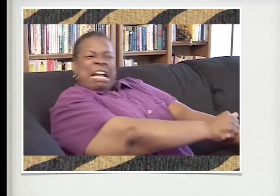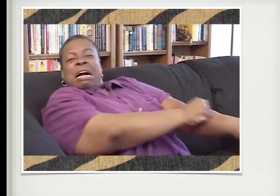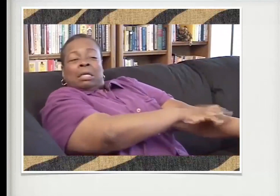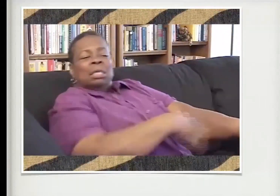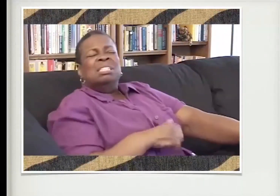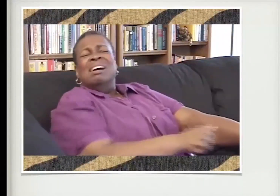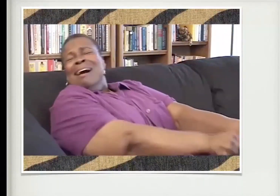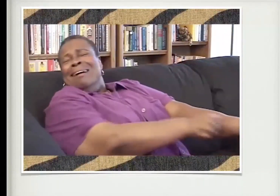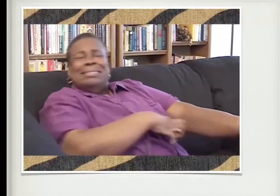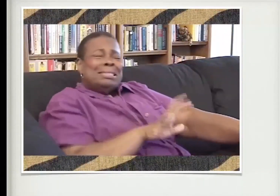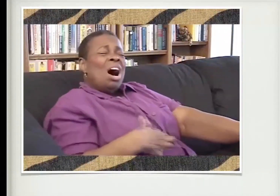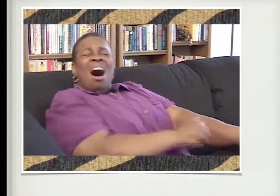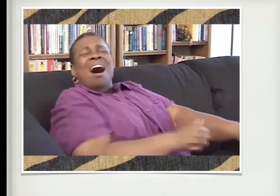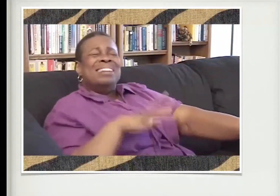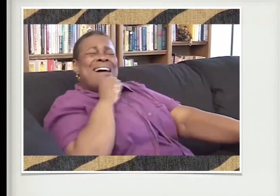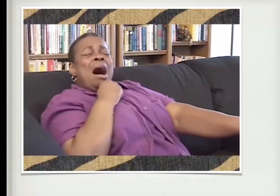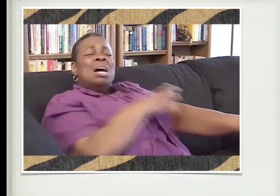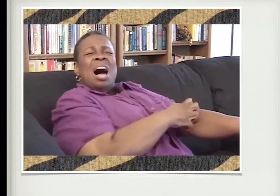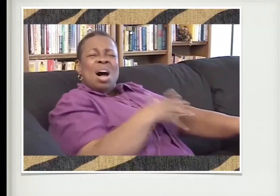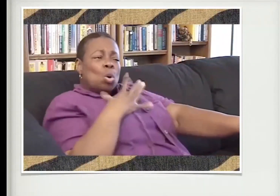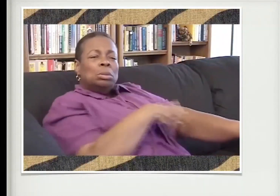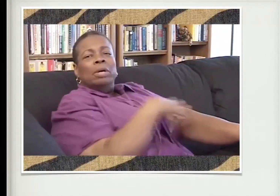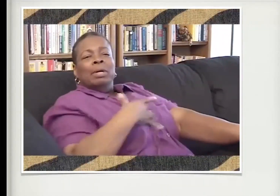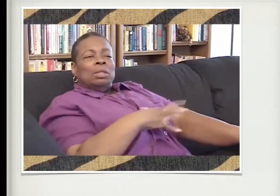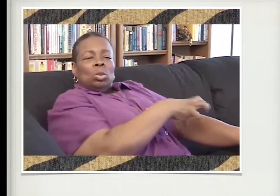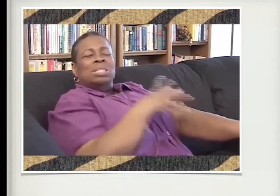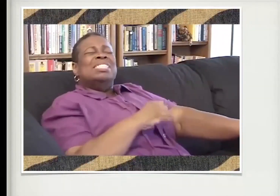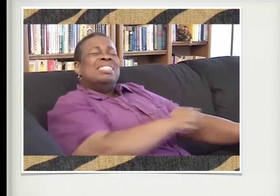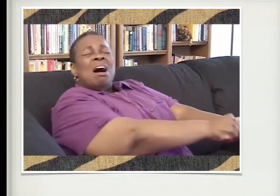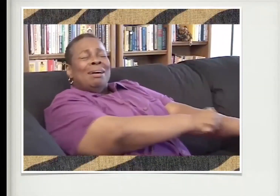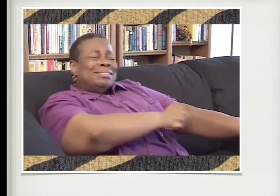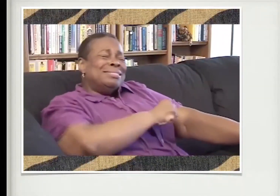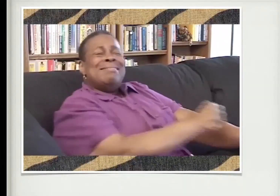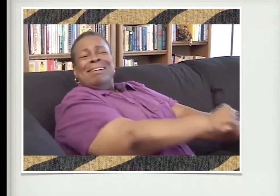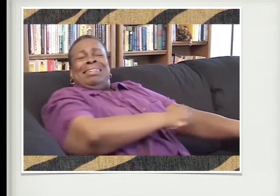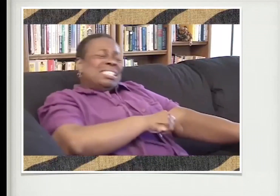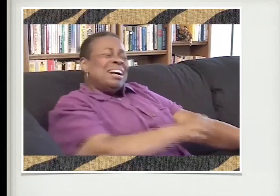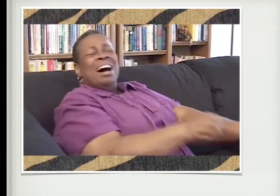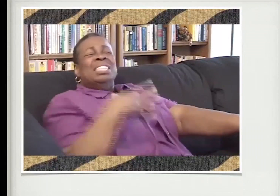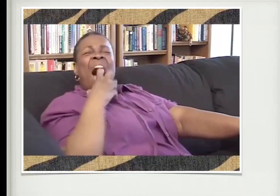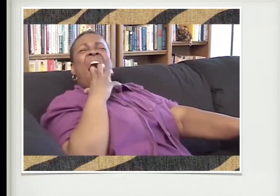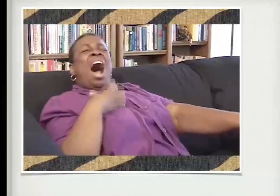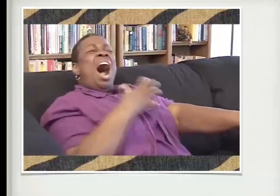and then they kind of raked my skin back and forth, trying to scrub it off. It was throbbing. And it hurted.